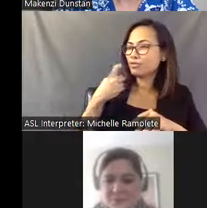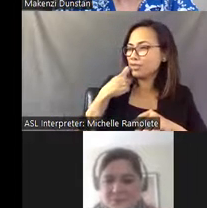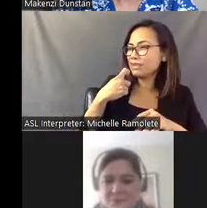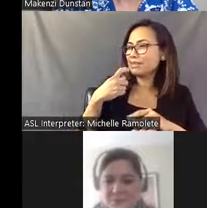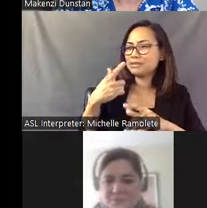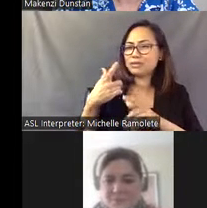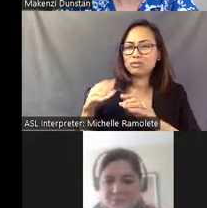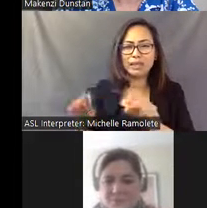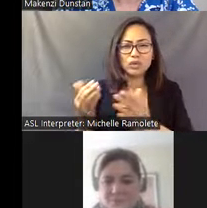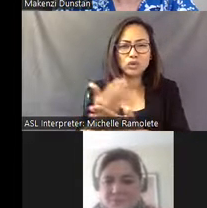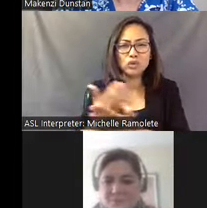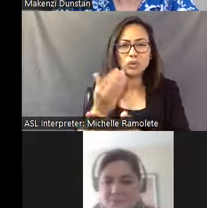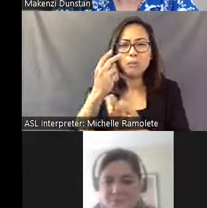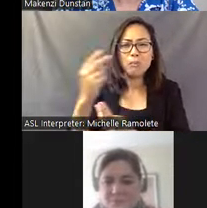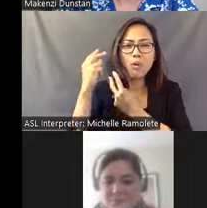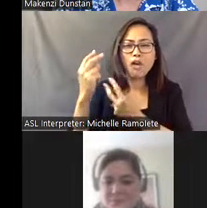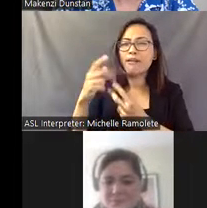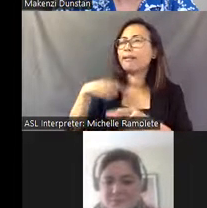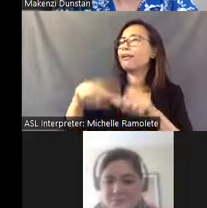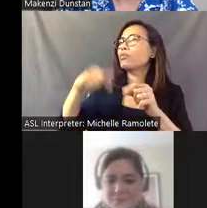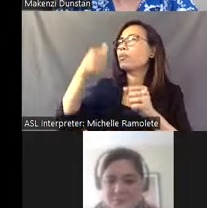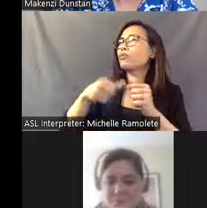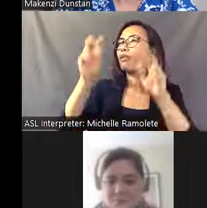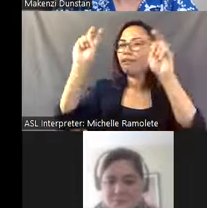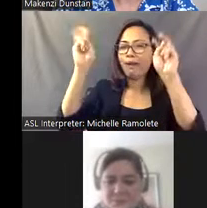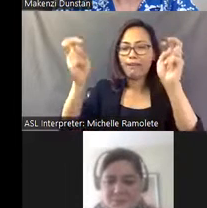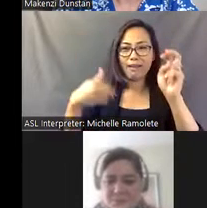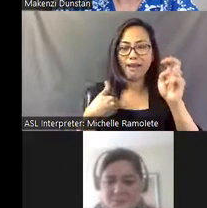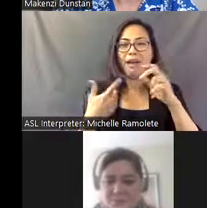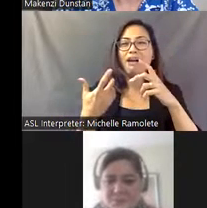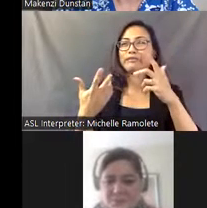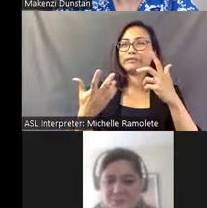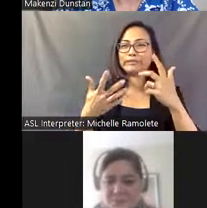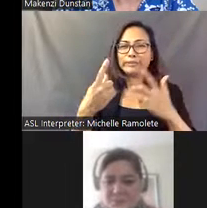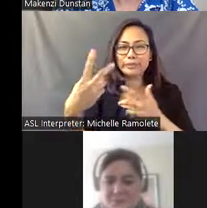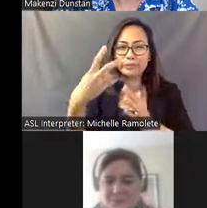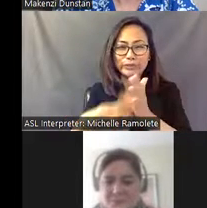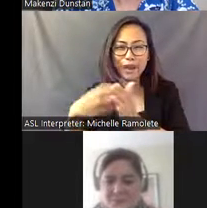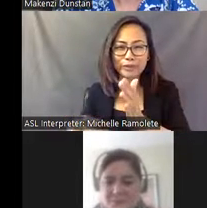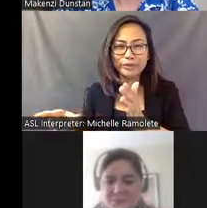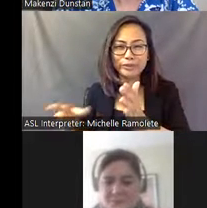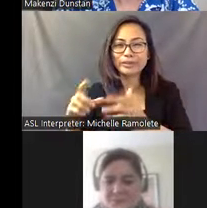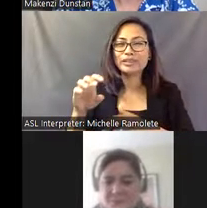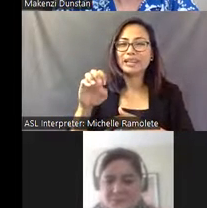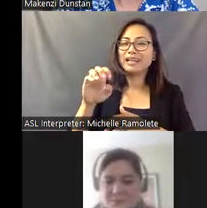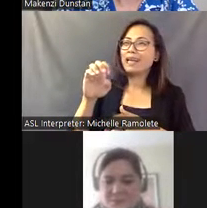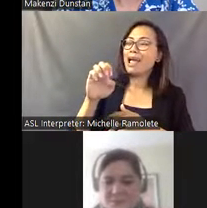I cannot remember the title of it, which has a couple chapters about Eddie Martin in it, which is great.